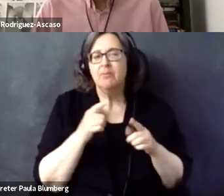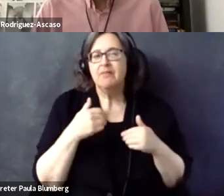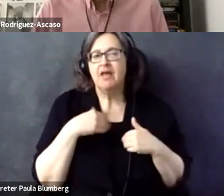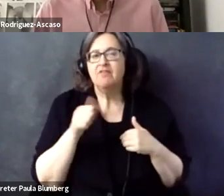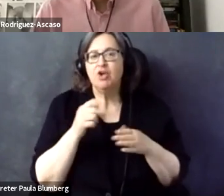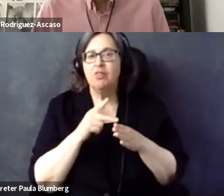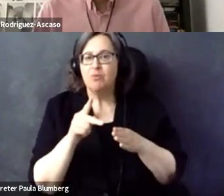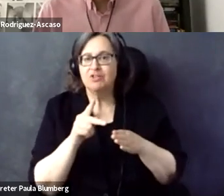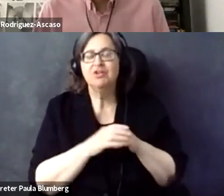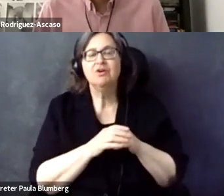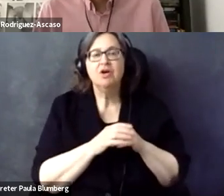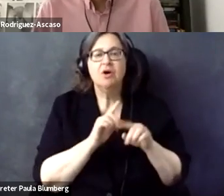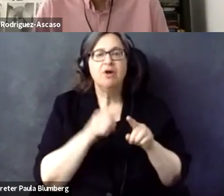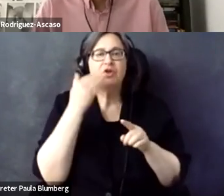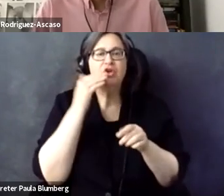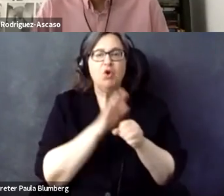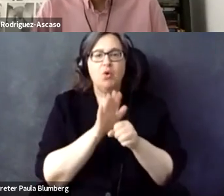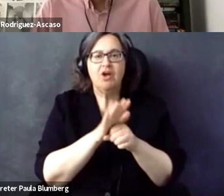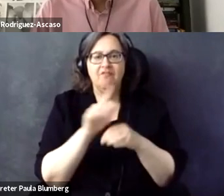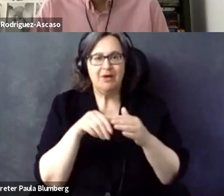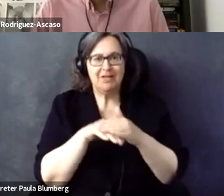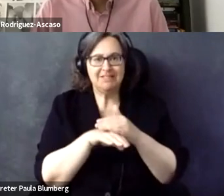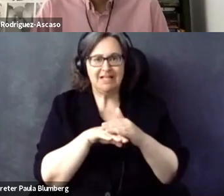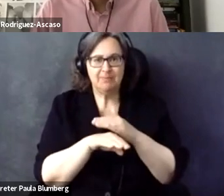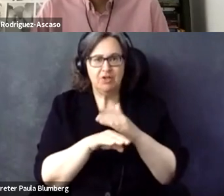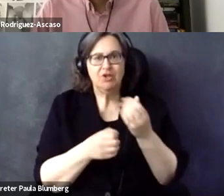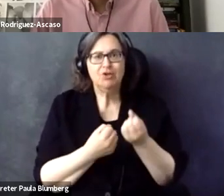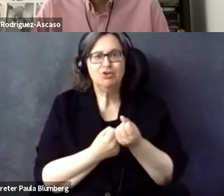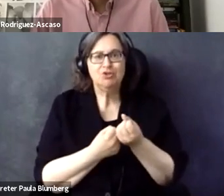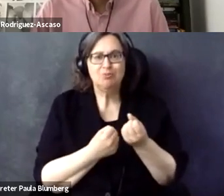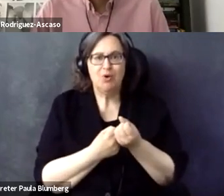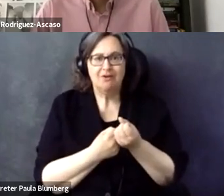that we need more people who are not only accessibility experts, but who